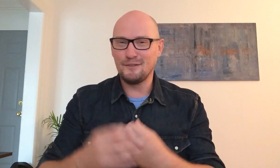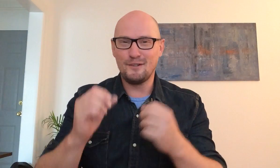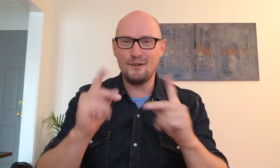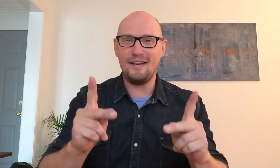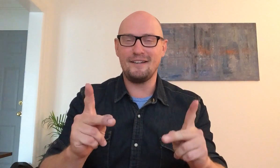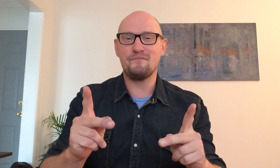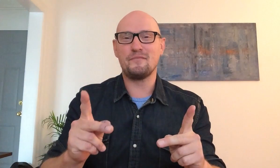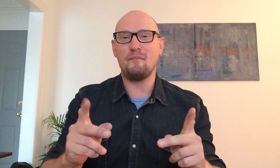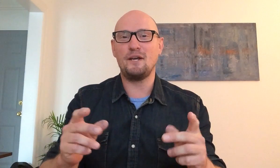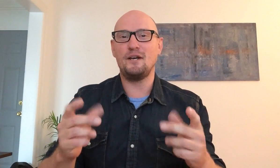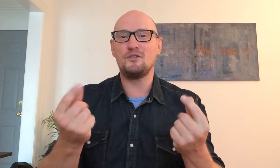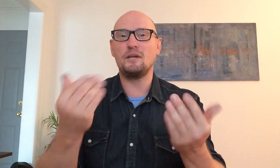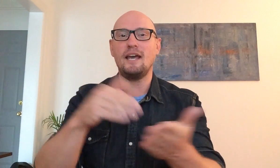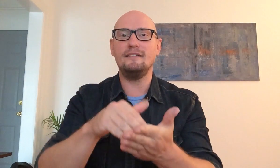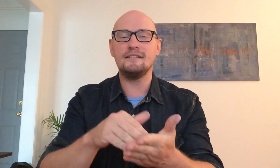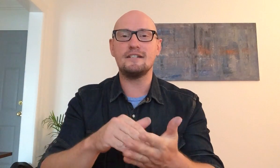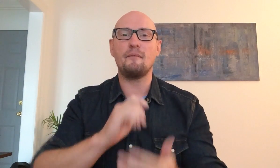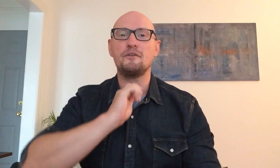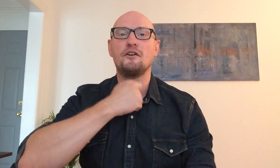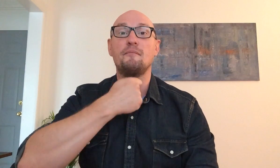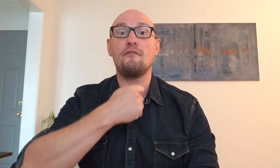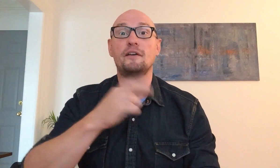okay I'm gonna do it again this time I'm going to turn off my voice